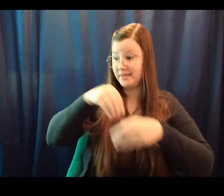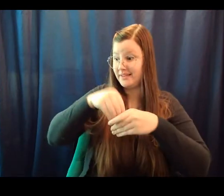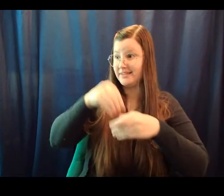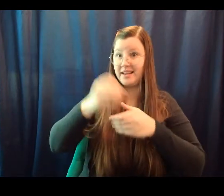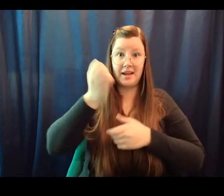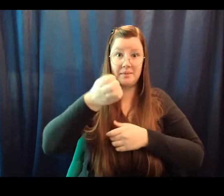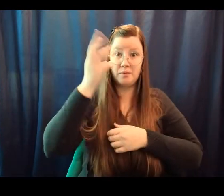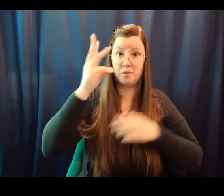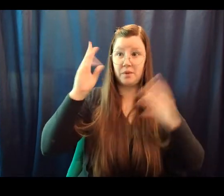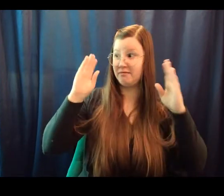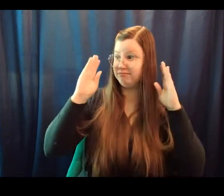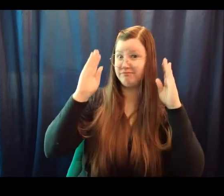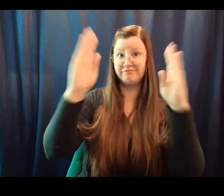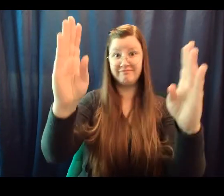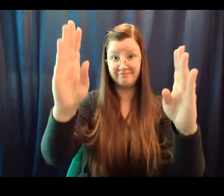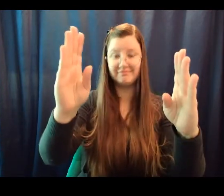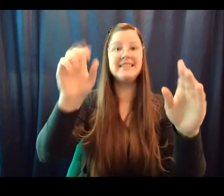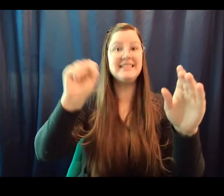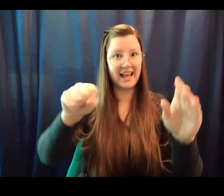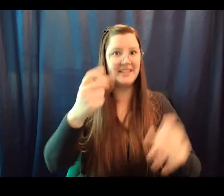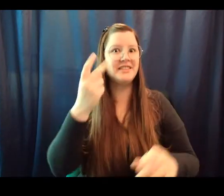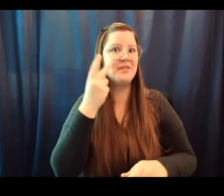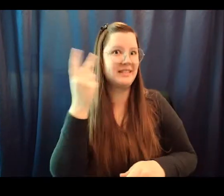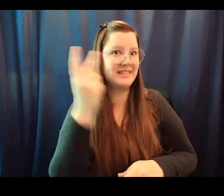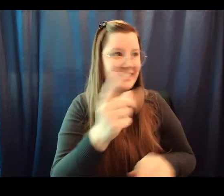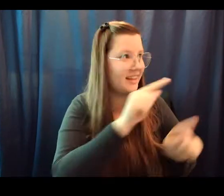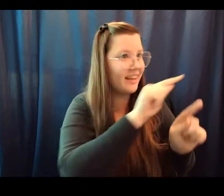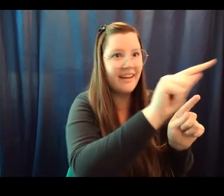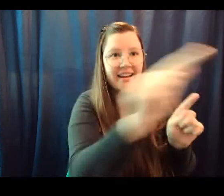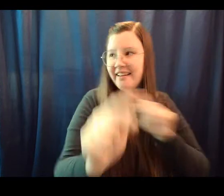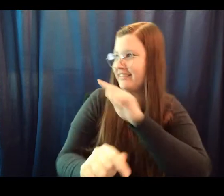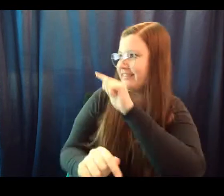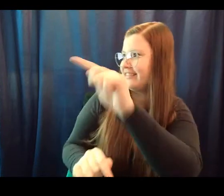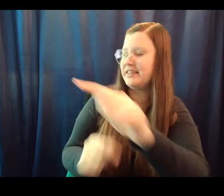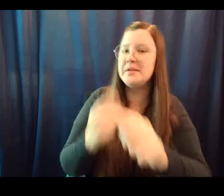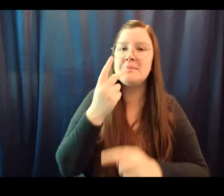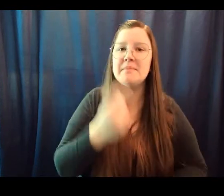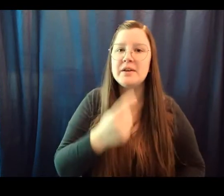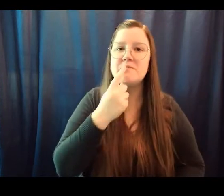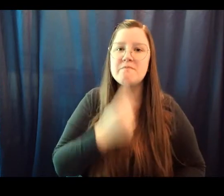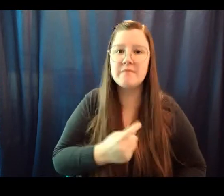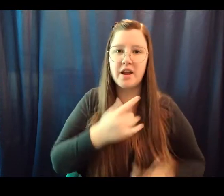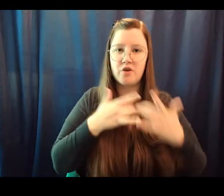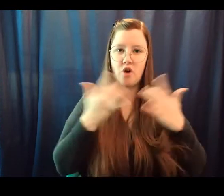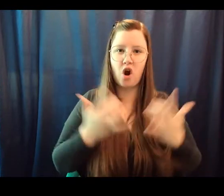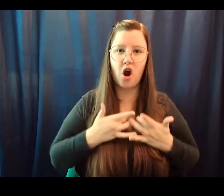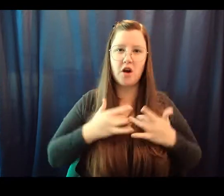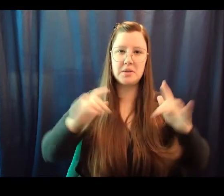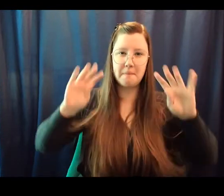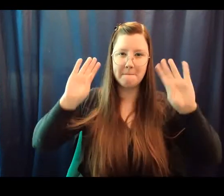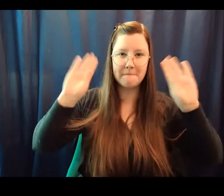yes you're seeing right, those are pink and red hearts. And all of the pink and red hearts have